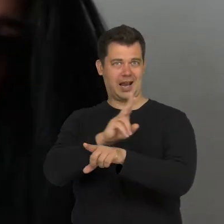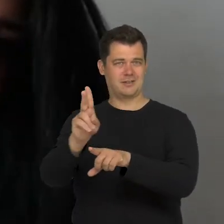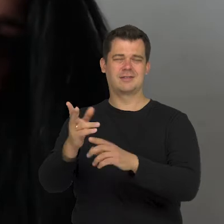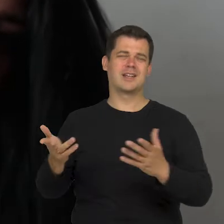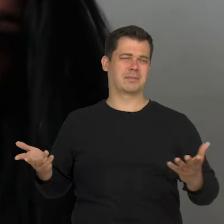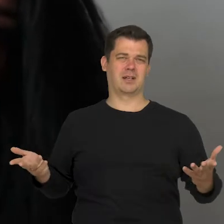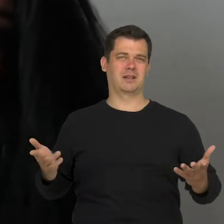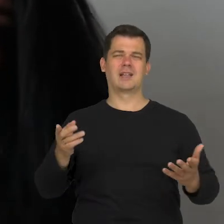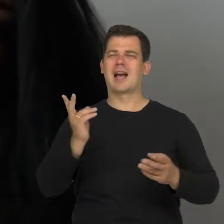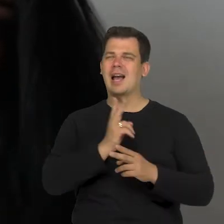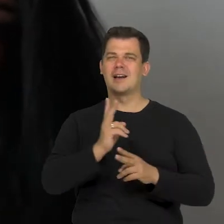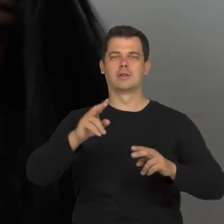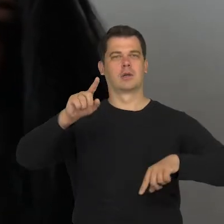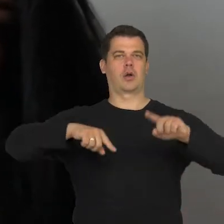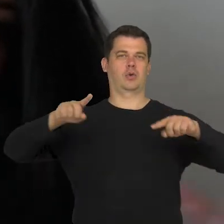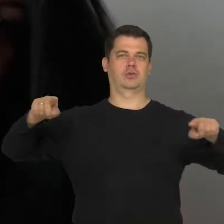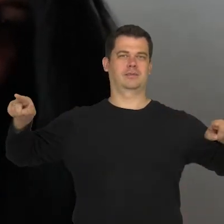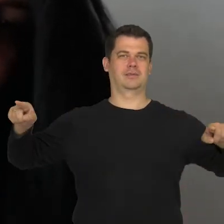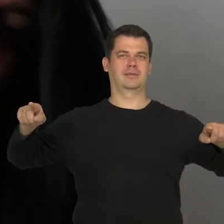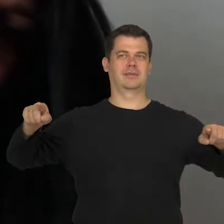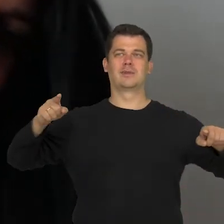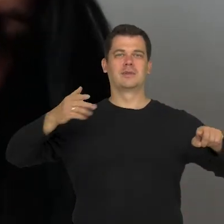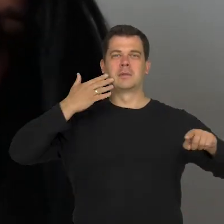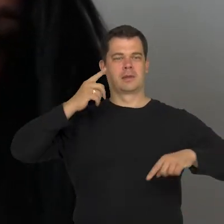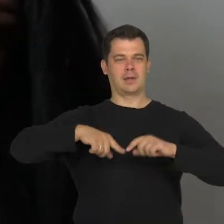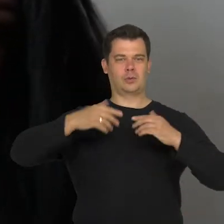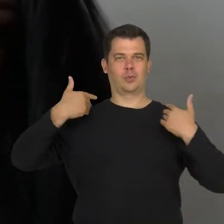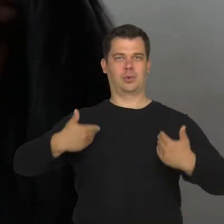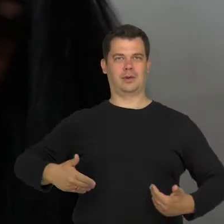It's just against human nature and the world which works in a way